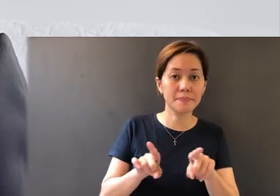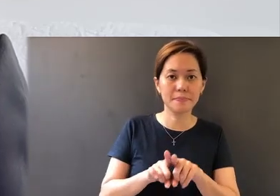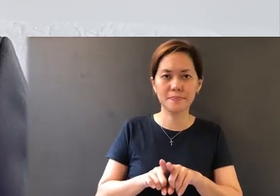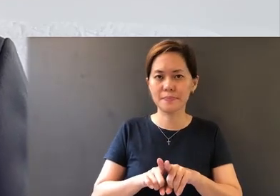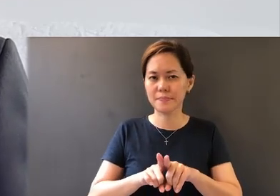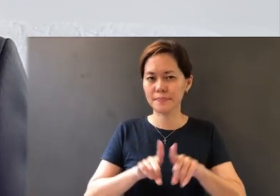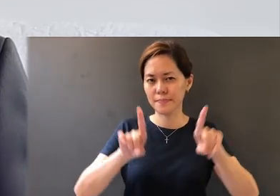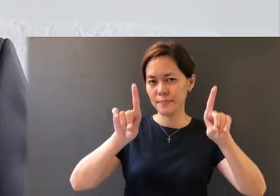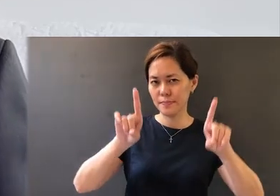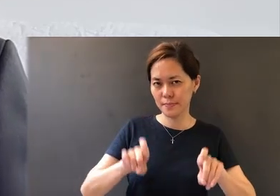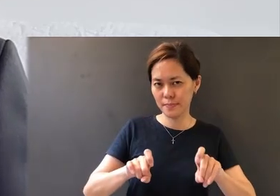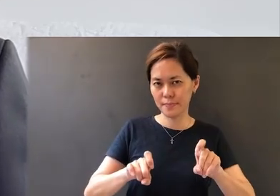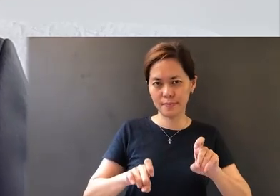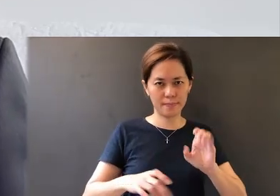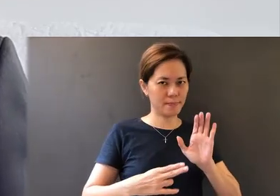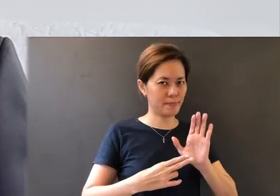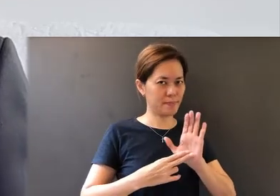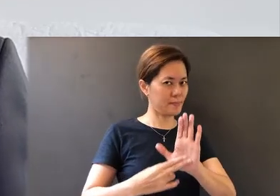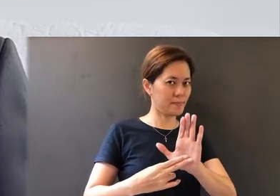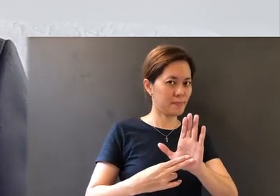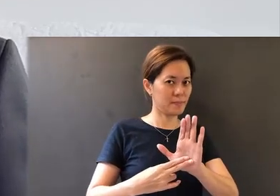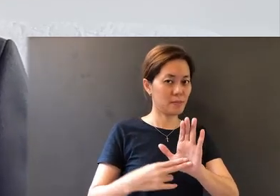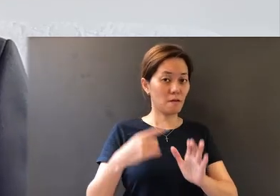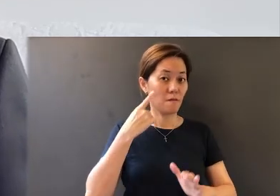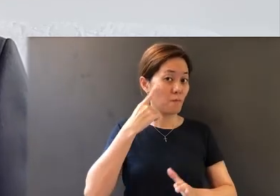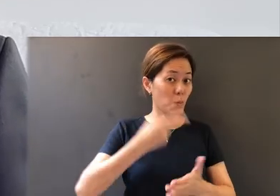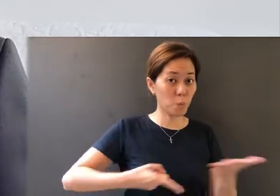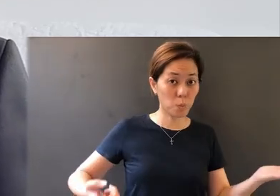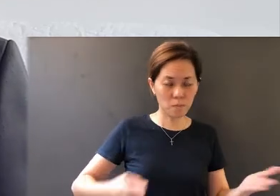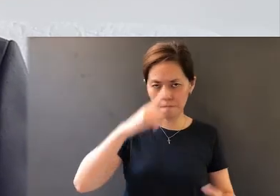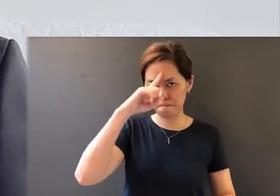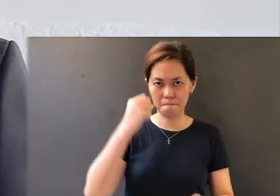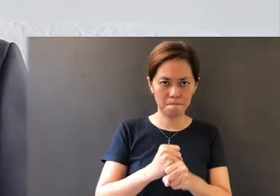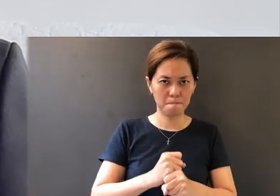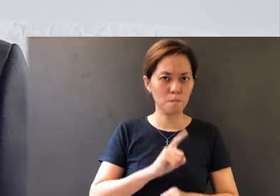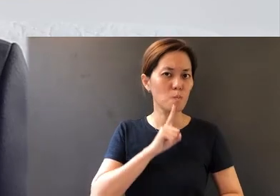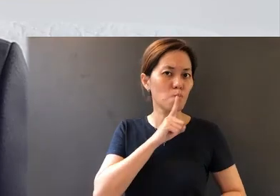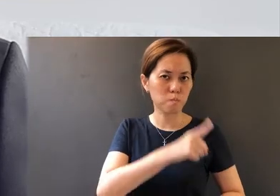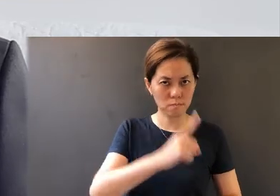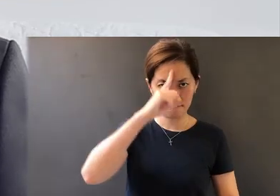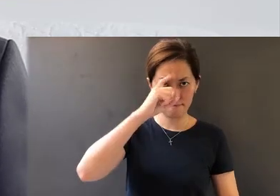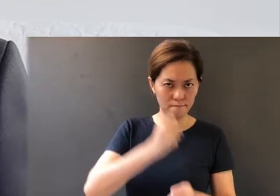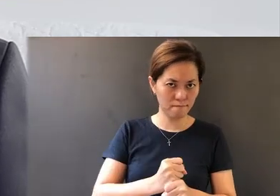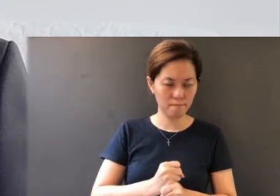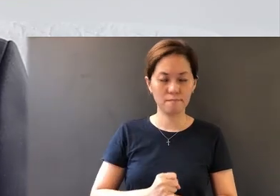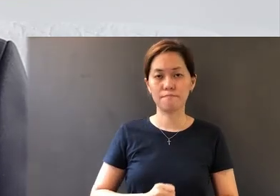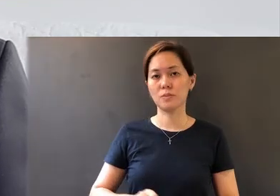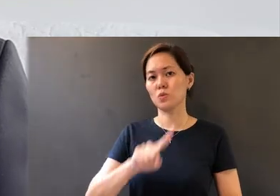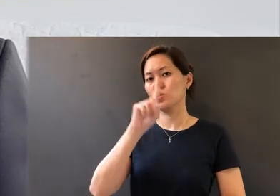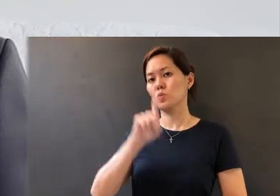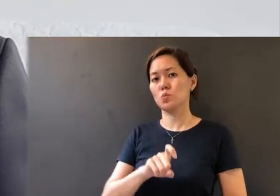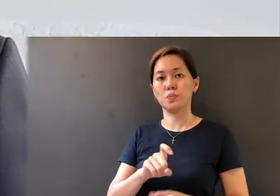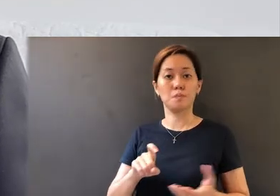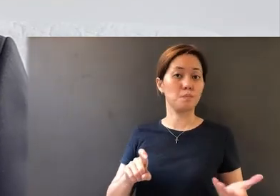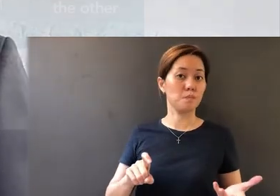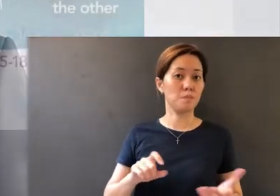a test and a sign for faith - real faith. So the question is: